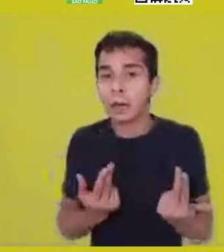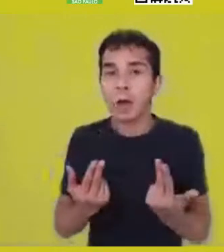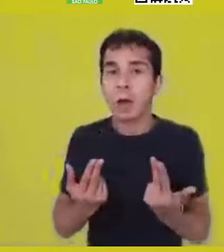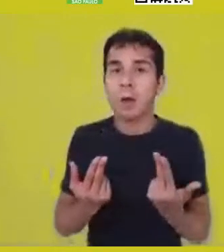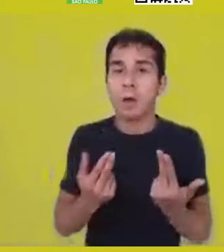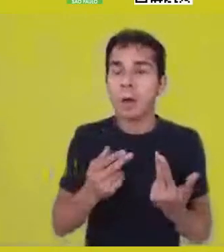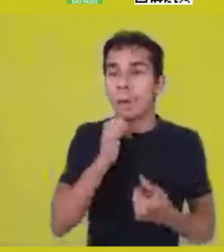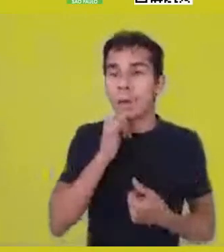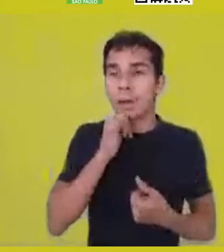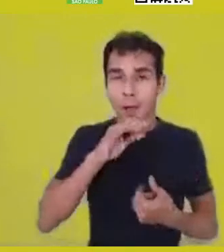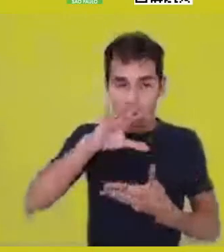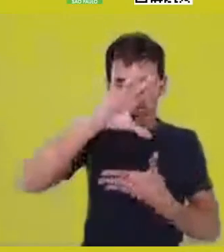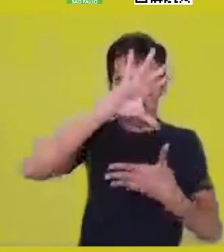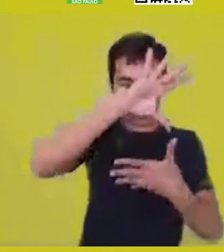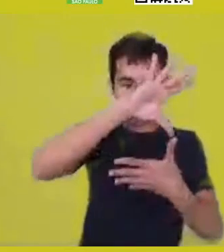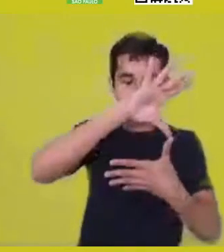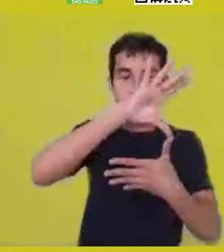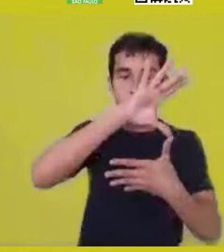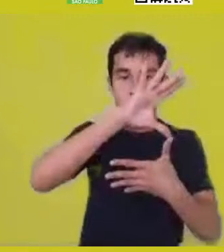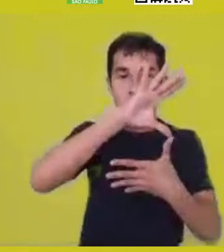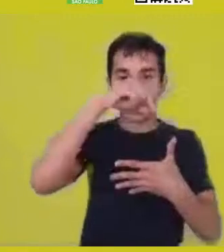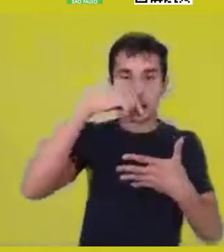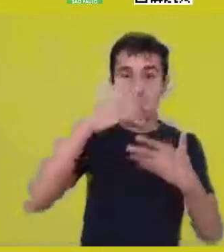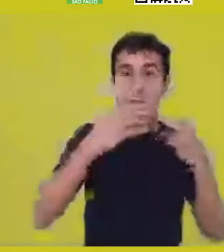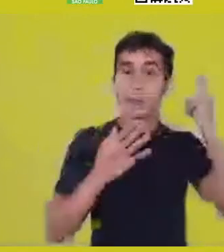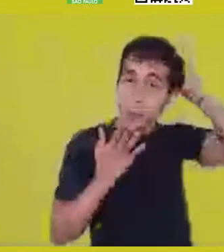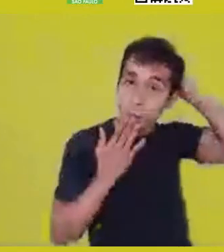I’ll ask another one from the same group.